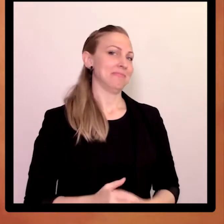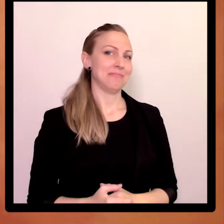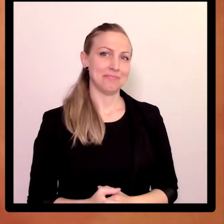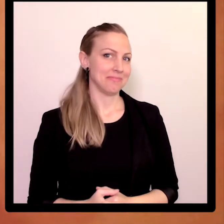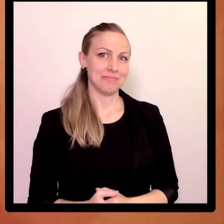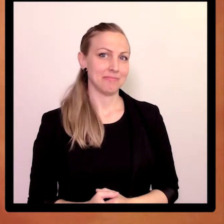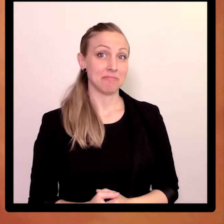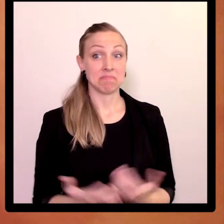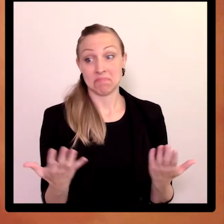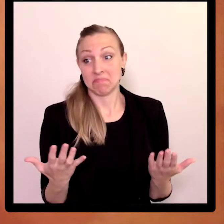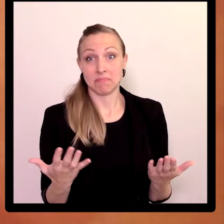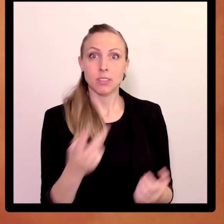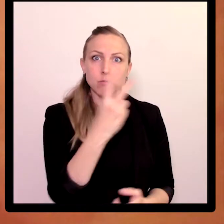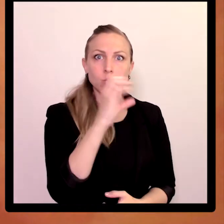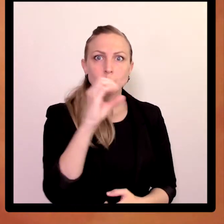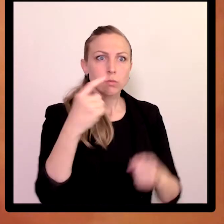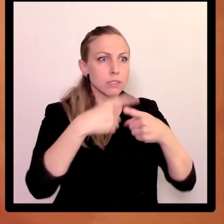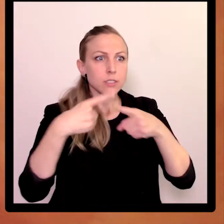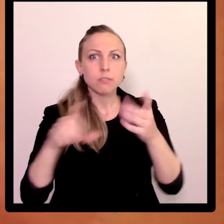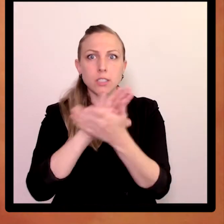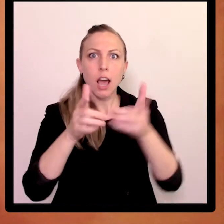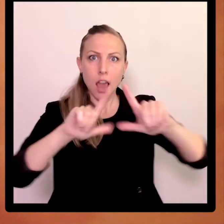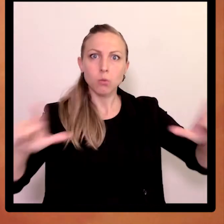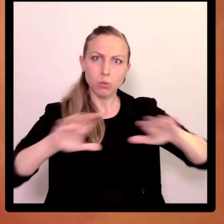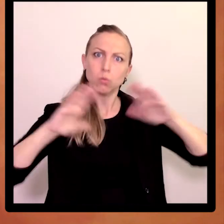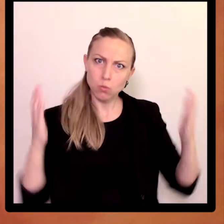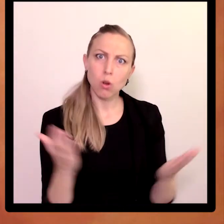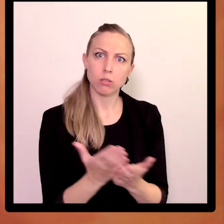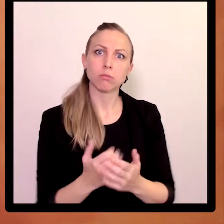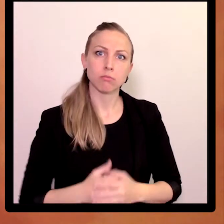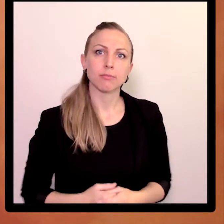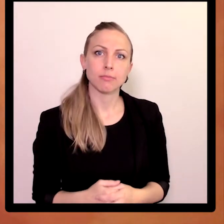There are around 200 different sign languages around the world.